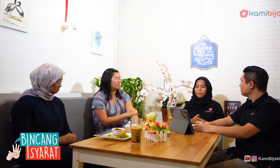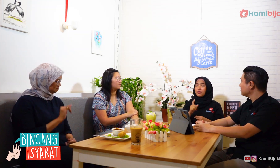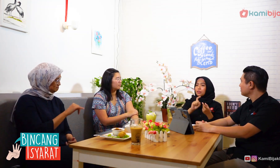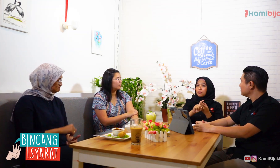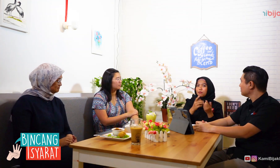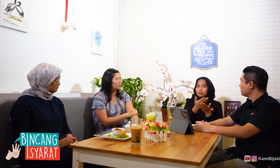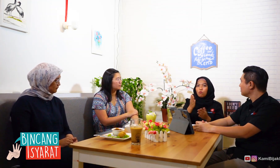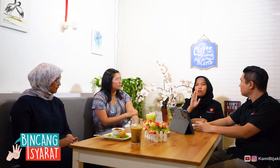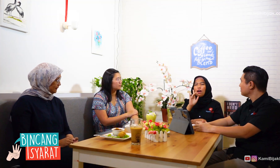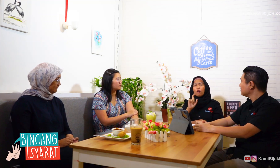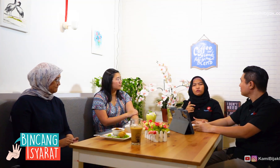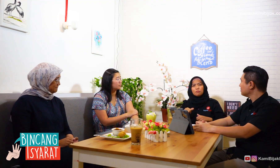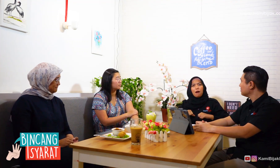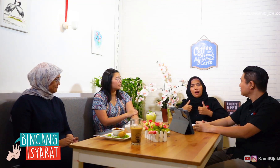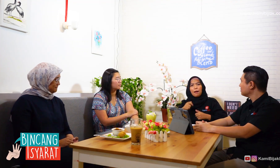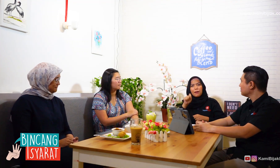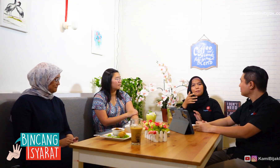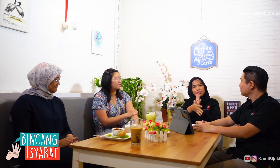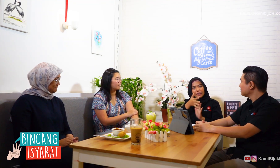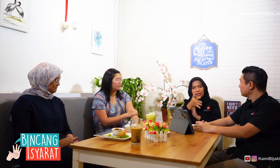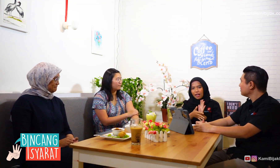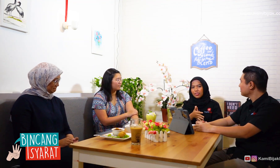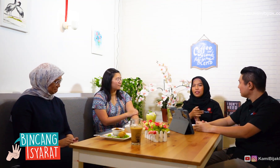So all friends must be proud using sign language,